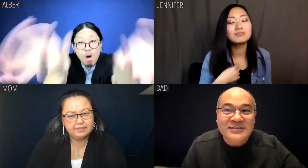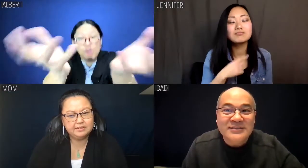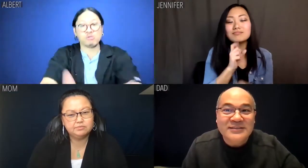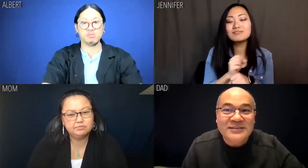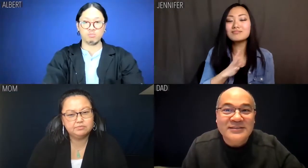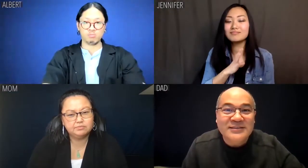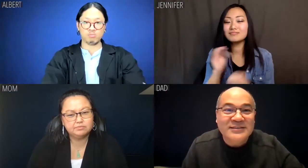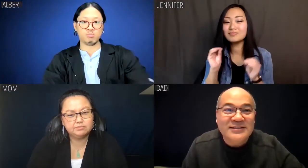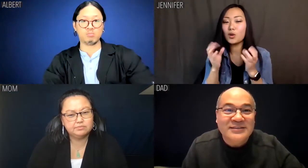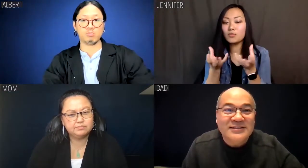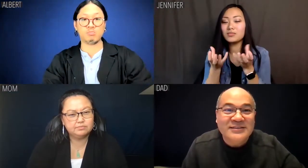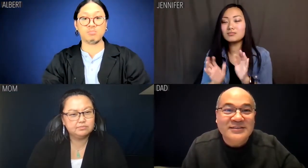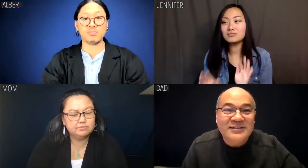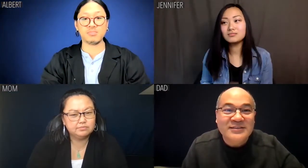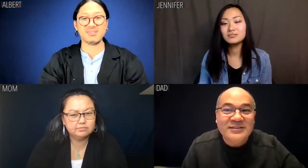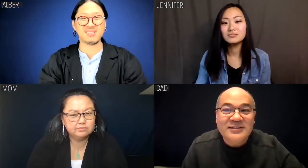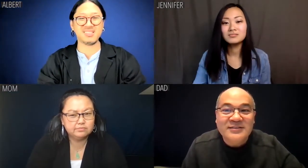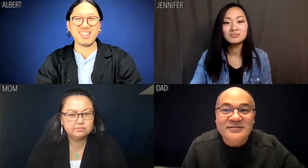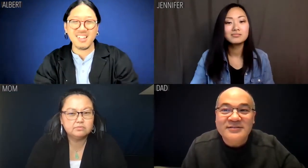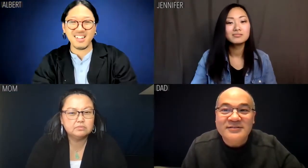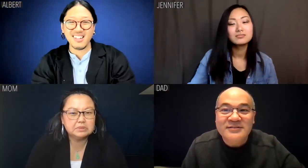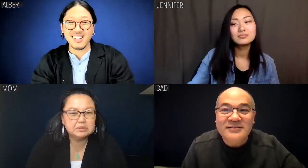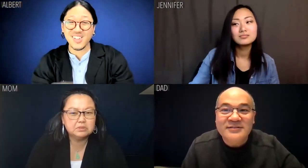Jennifer: I'm actually OK being dickless...